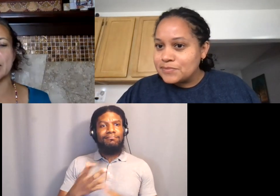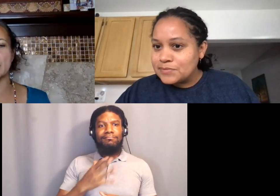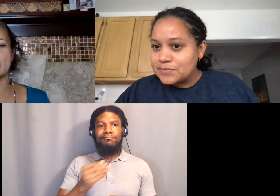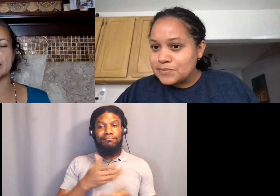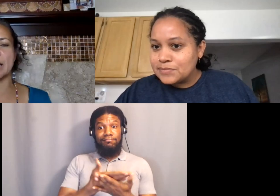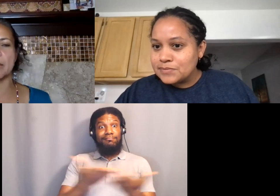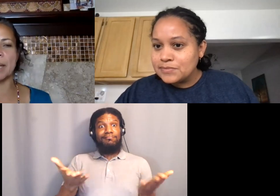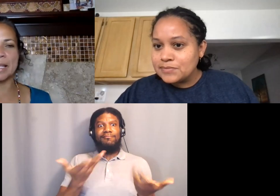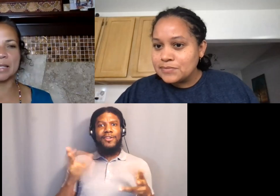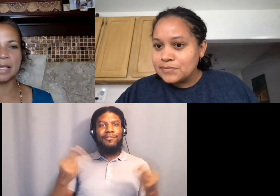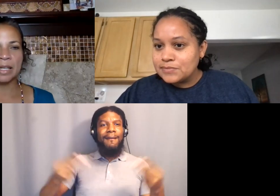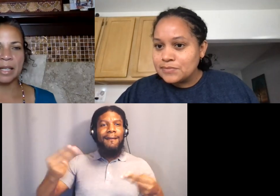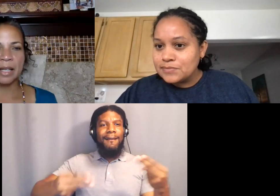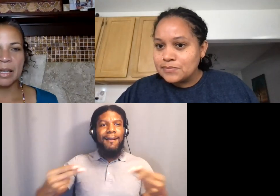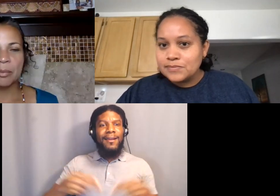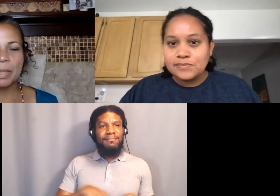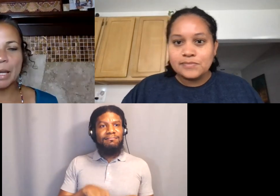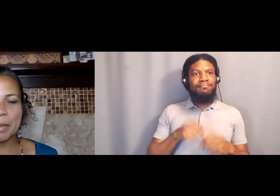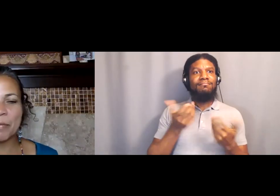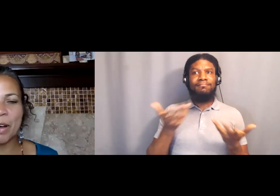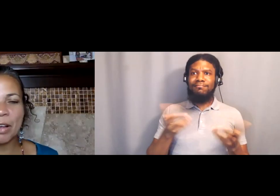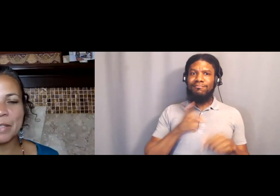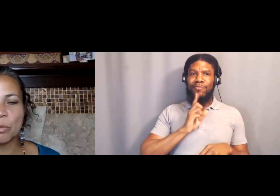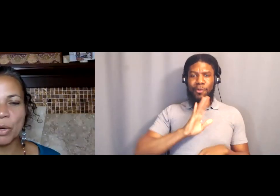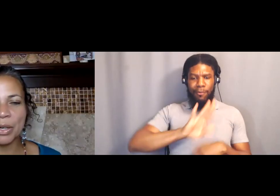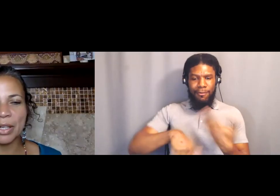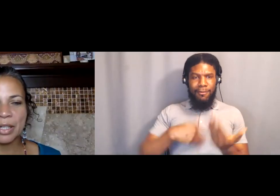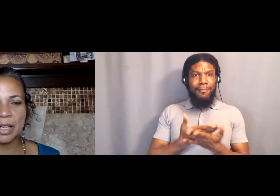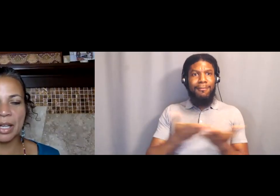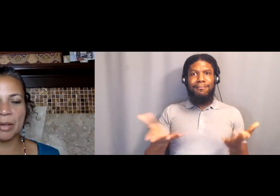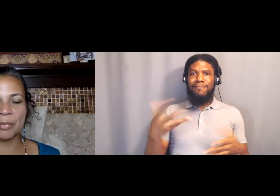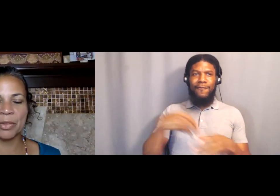and has become involved in work through this effort.